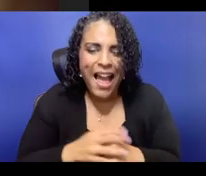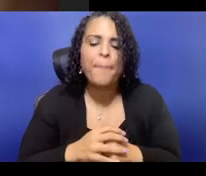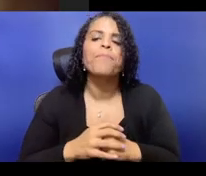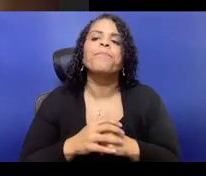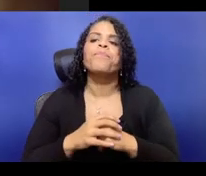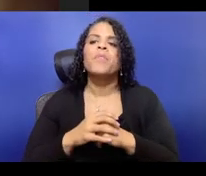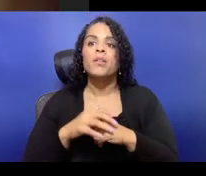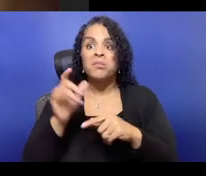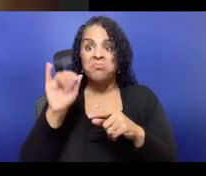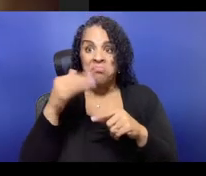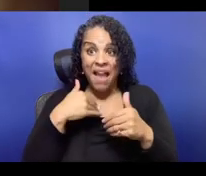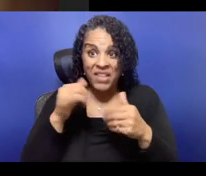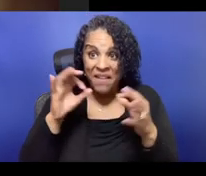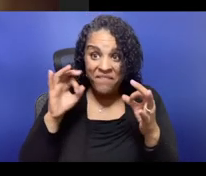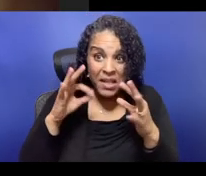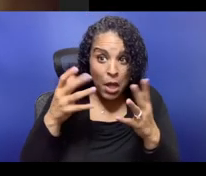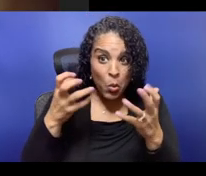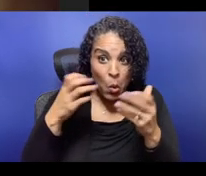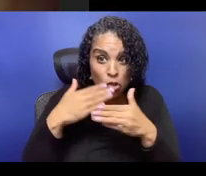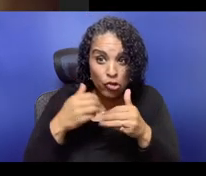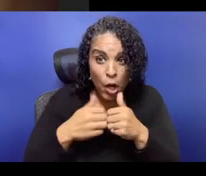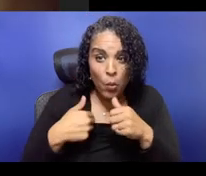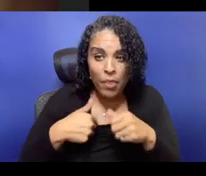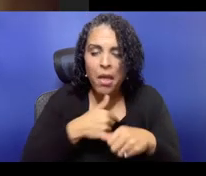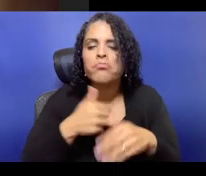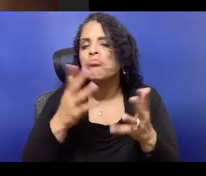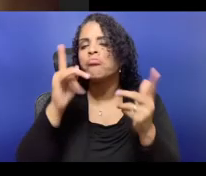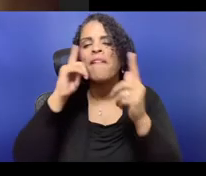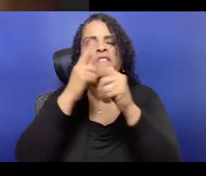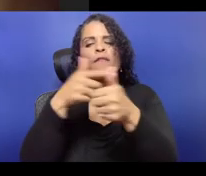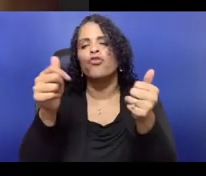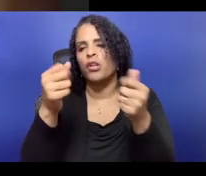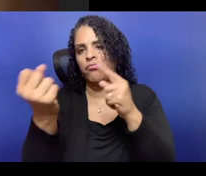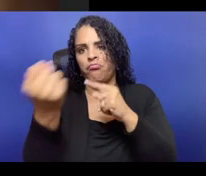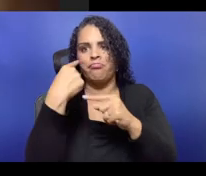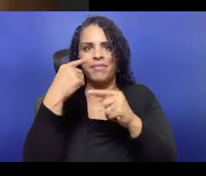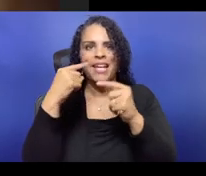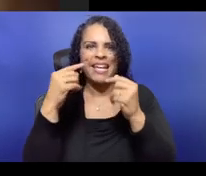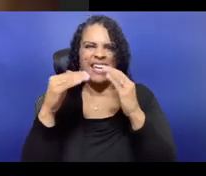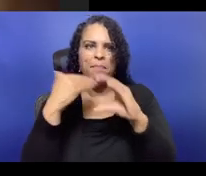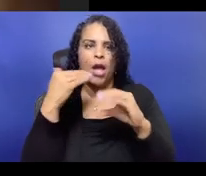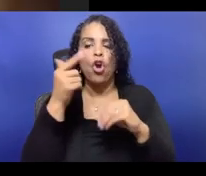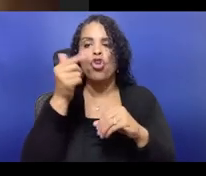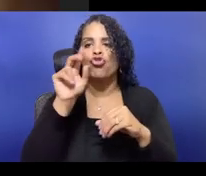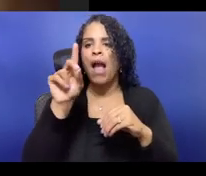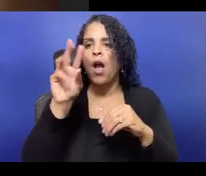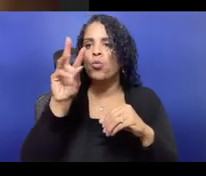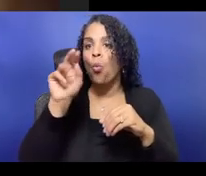I'm wondering, I know Annalisa, you had a thought that you wanted to maybe close us out with. Is there, do you wanna jump in?